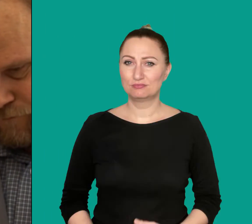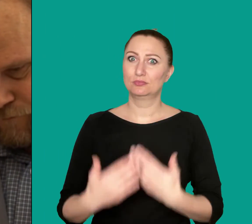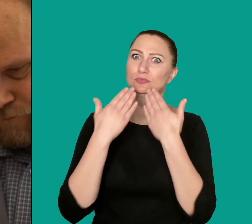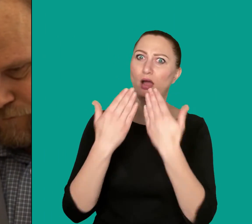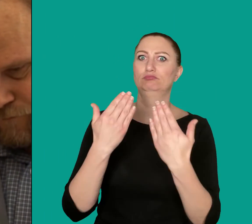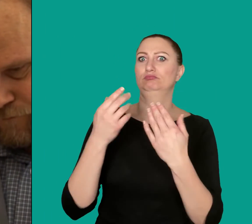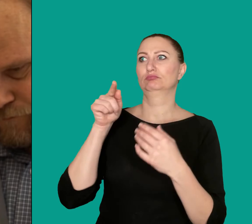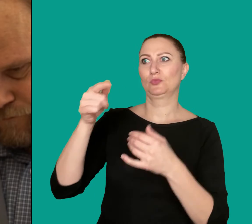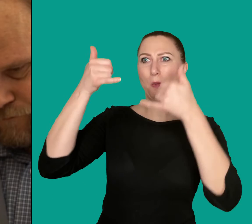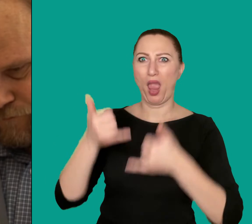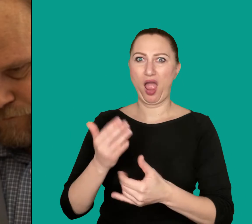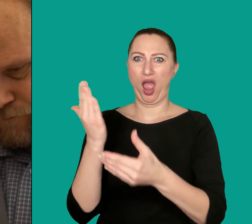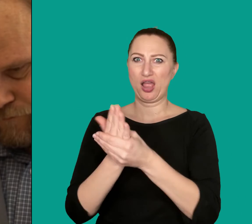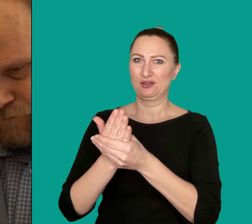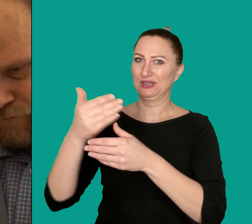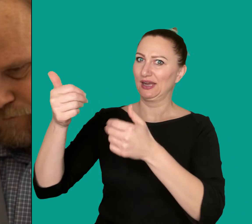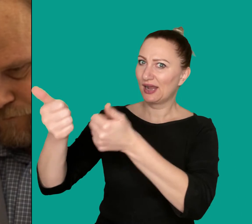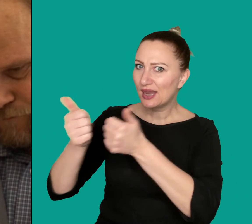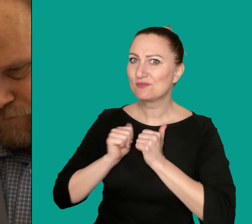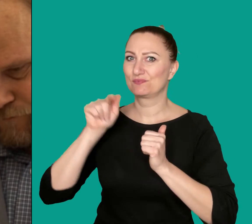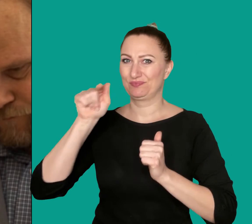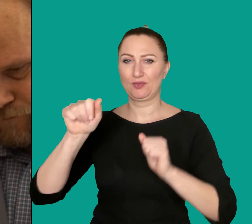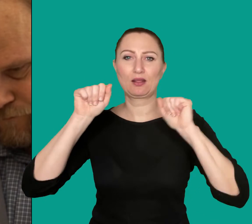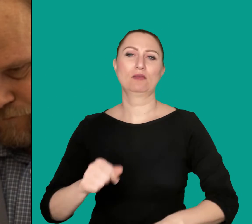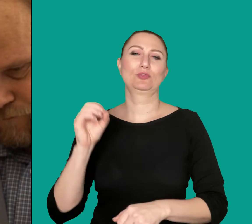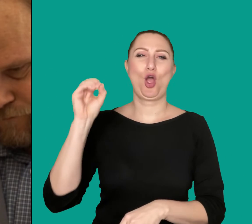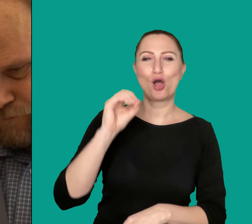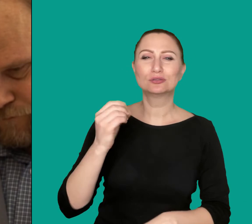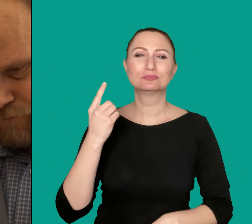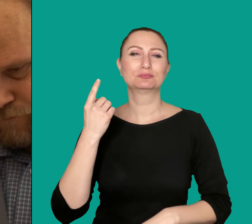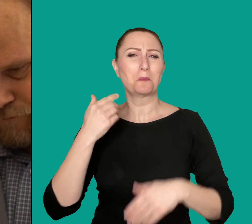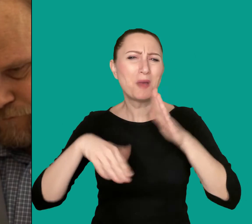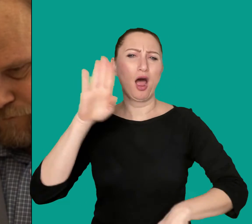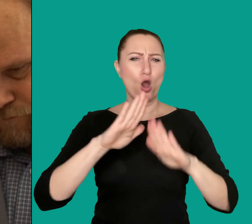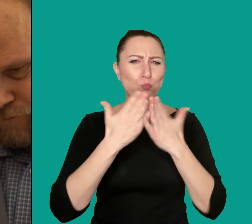Thanks to the helpfulness of the Prague Archives, Ondřej has been able